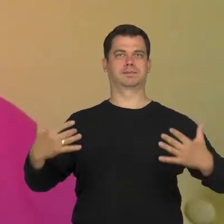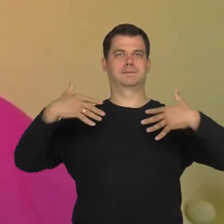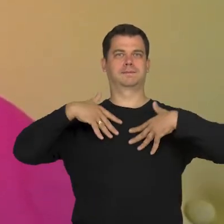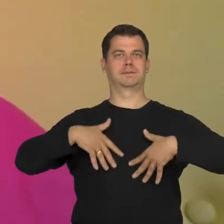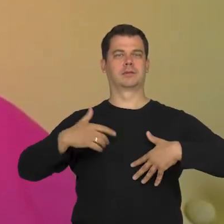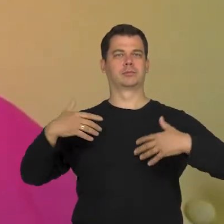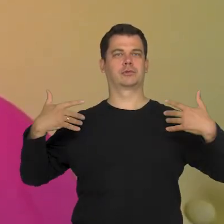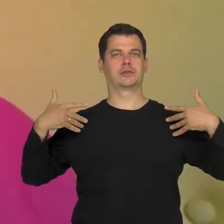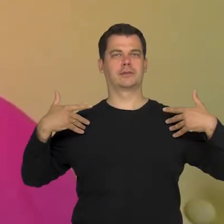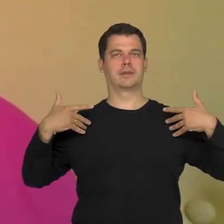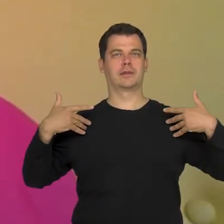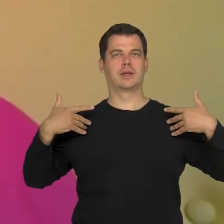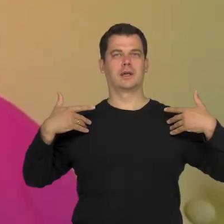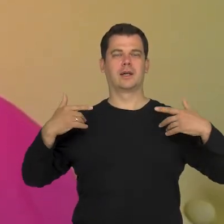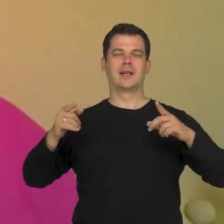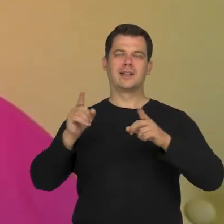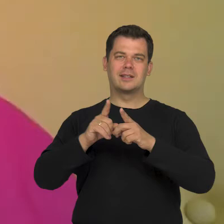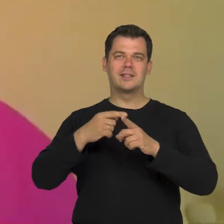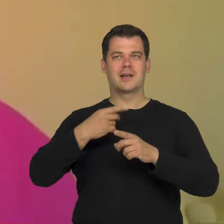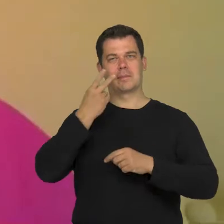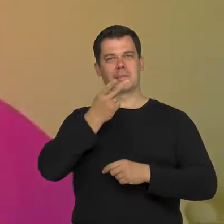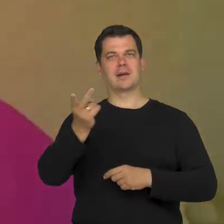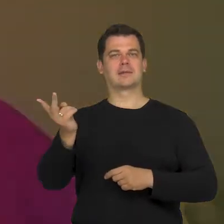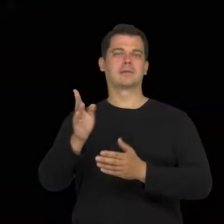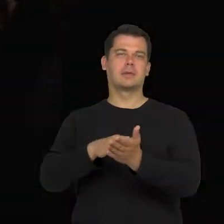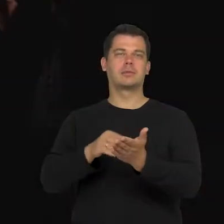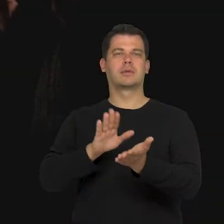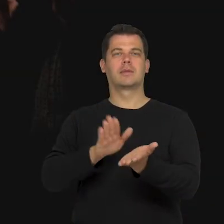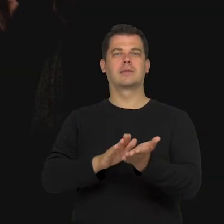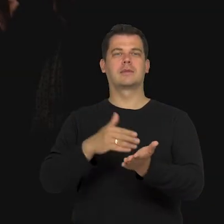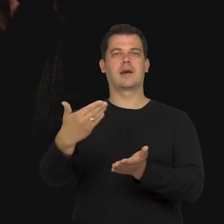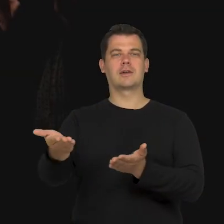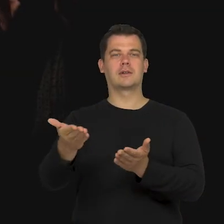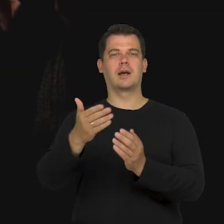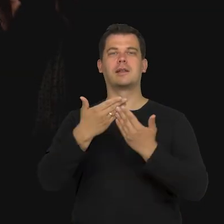and I look at the last year award given to Tatr 21,